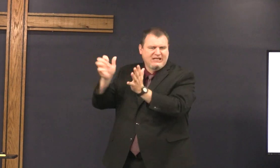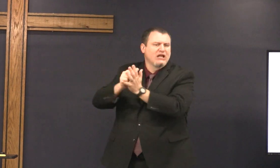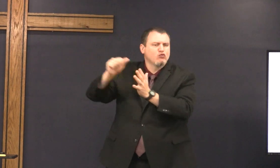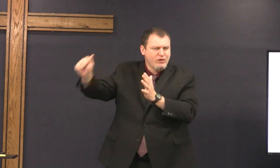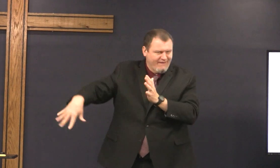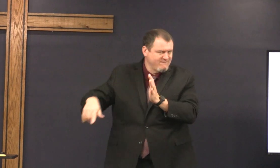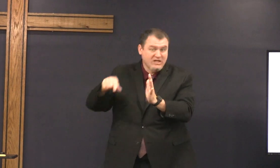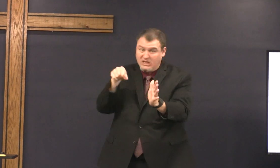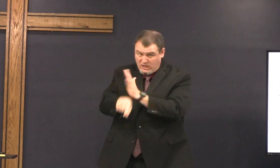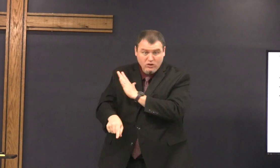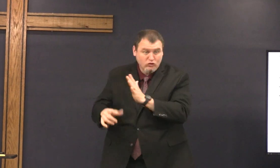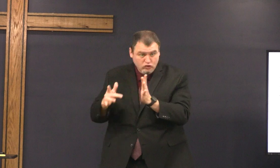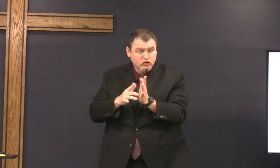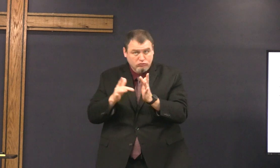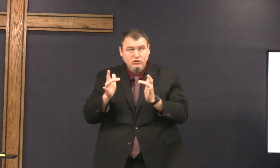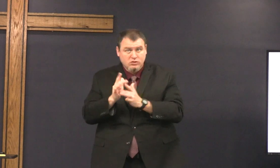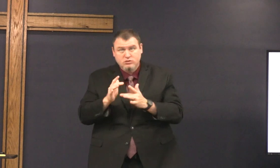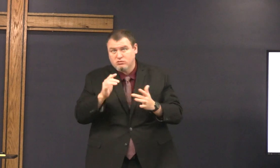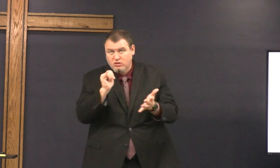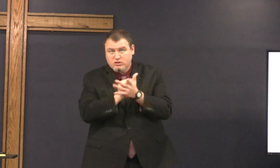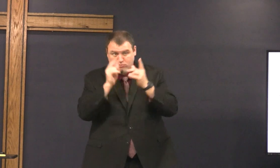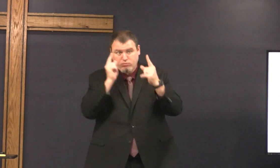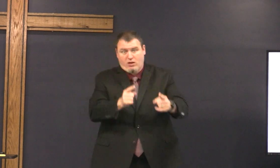how to get rid of them kill him or